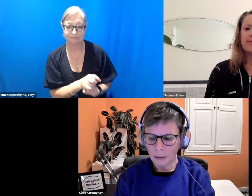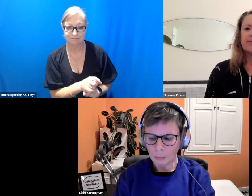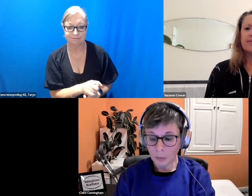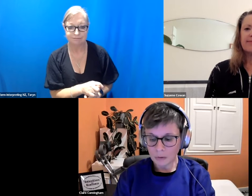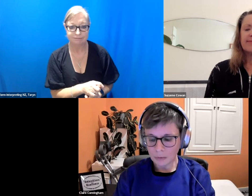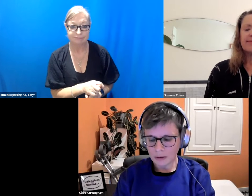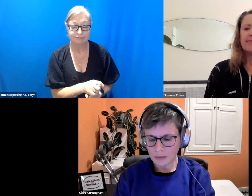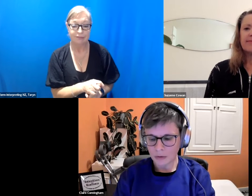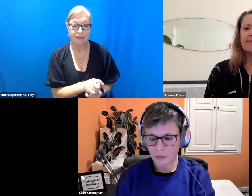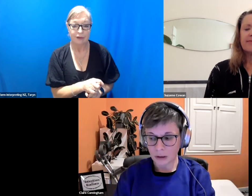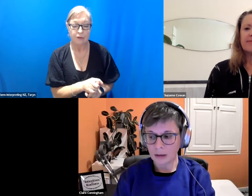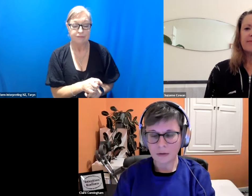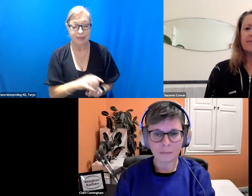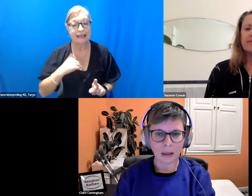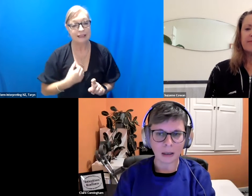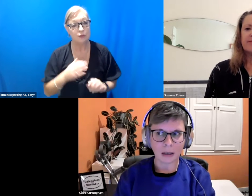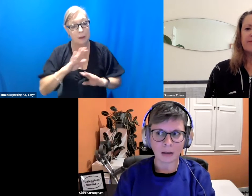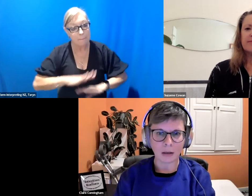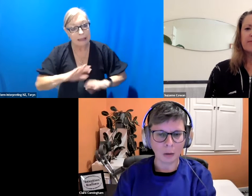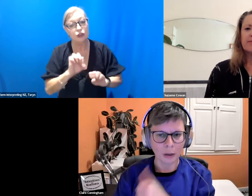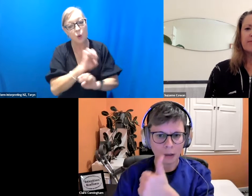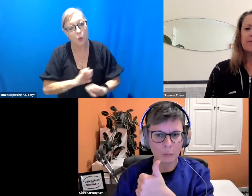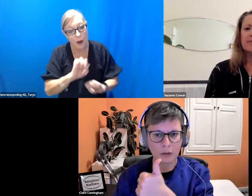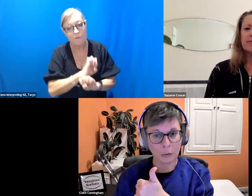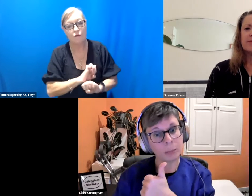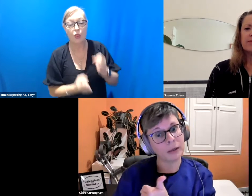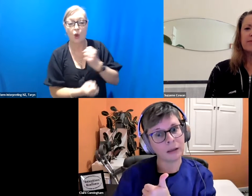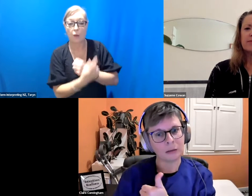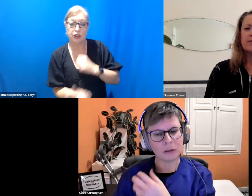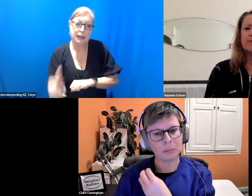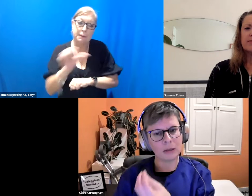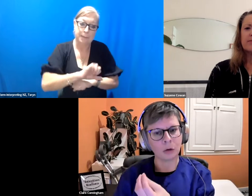But also it's the trickiness of making a work that was quite big, it was an amazing